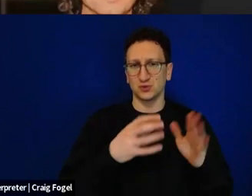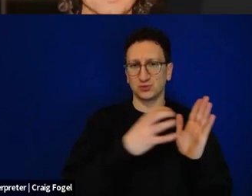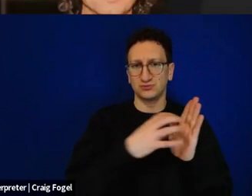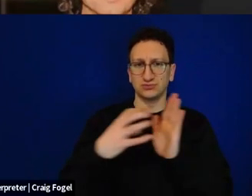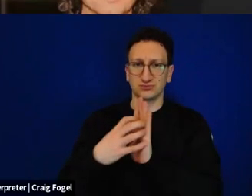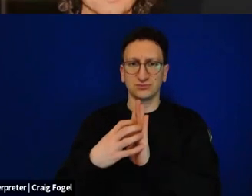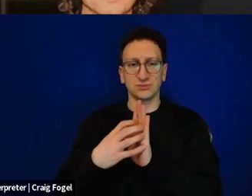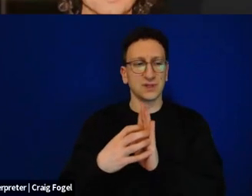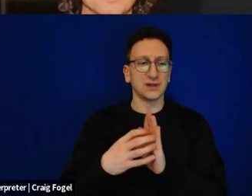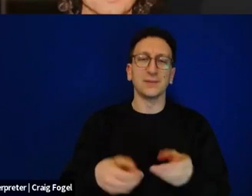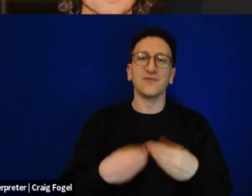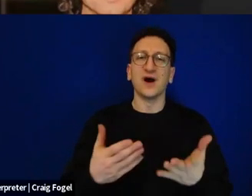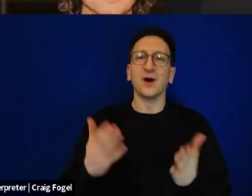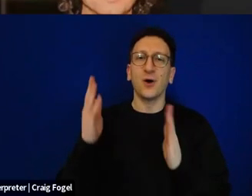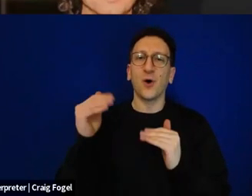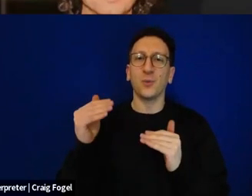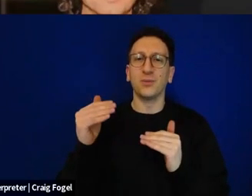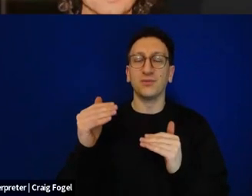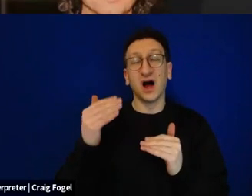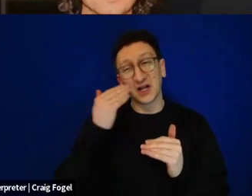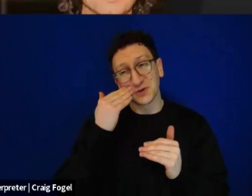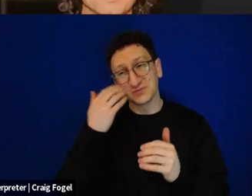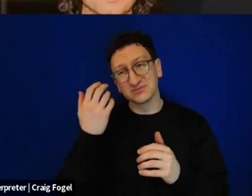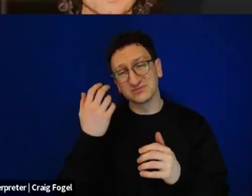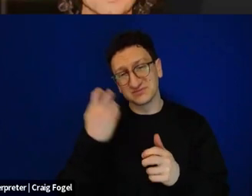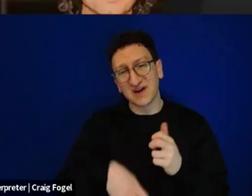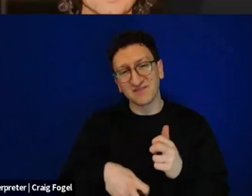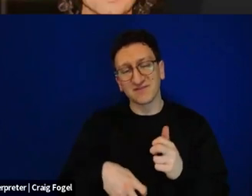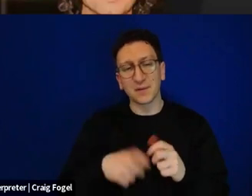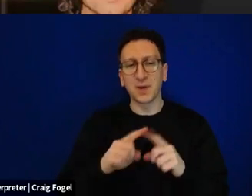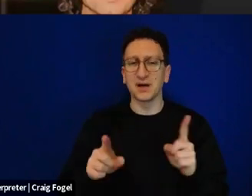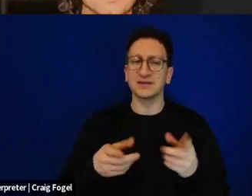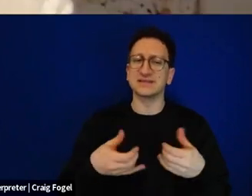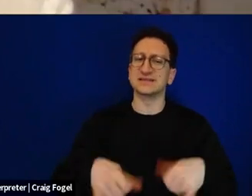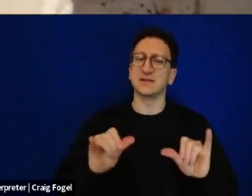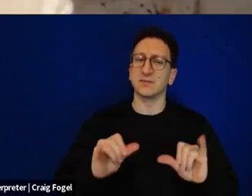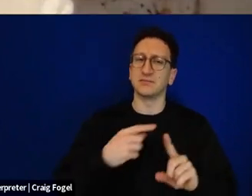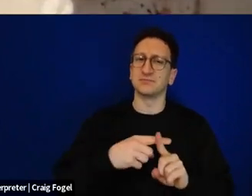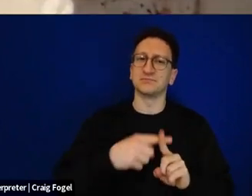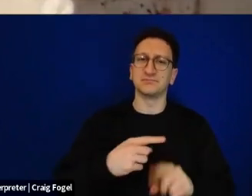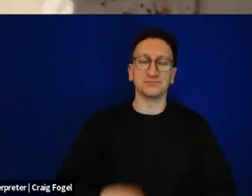of hope, even as they are very hard stories. We're going to sit around the table this year and